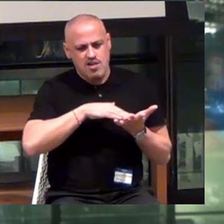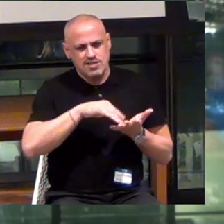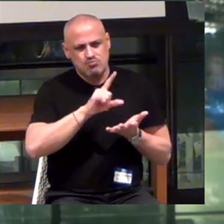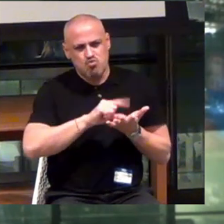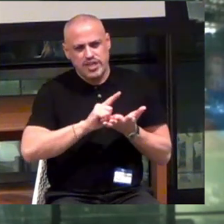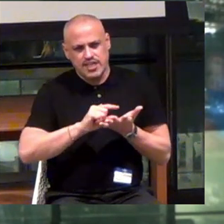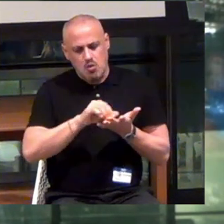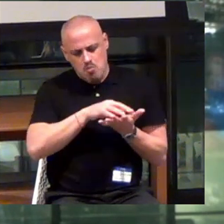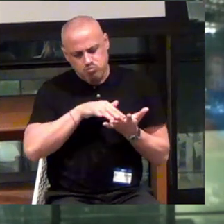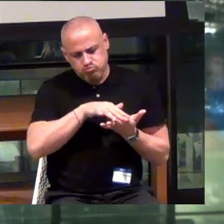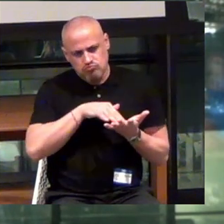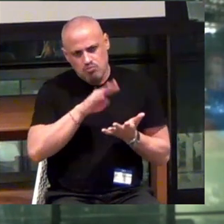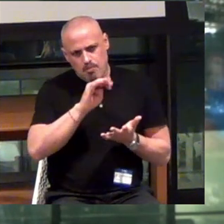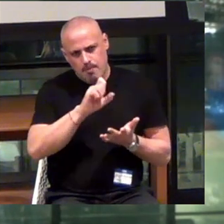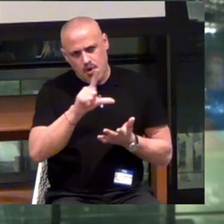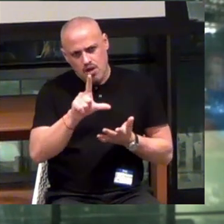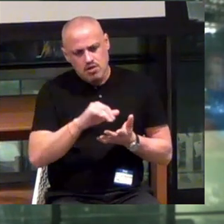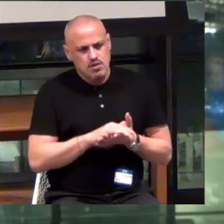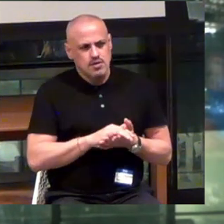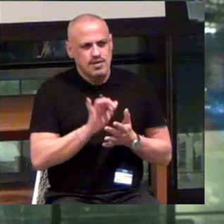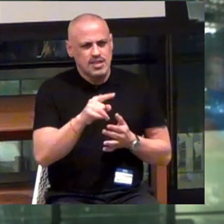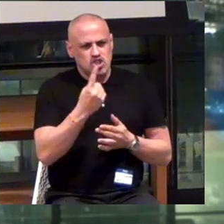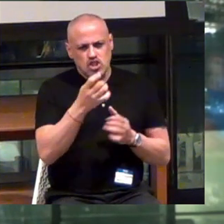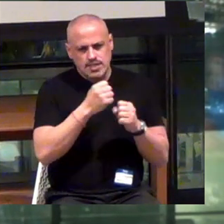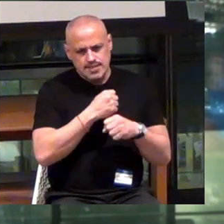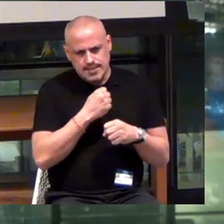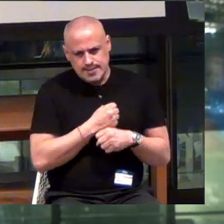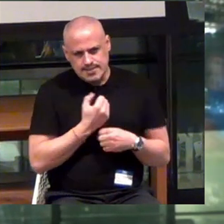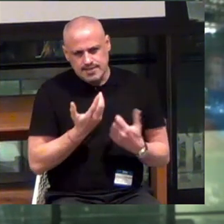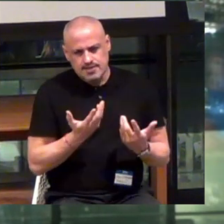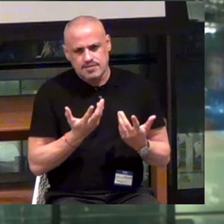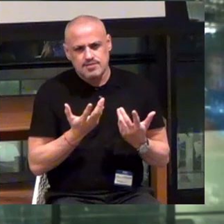So this is just a statistic that kind of floors me.